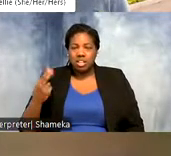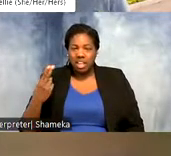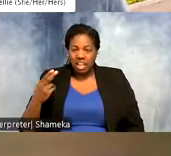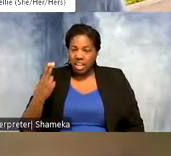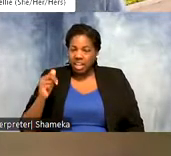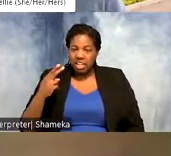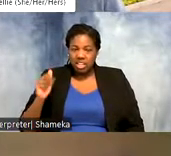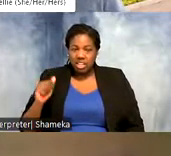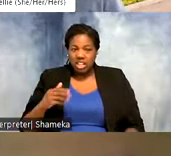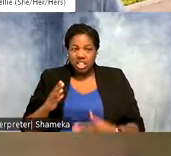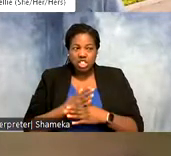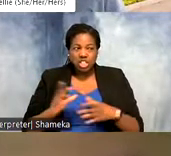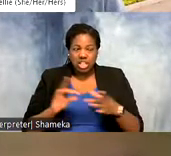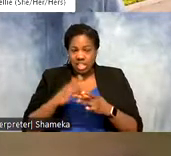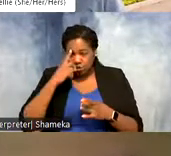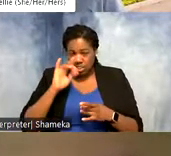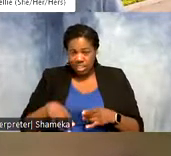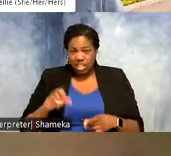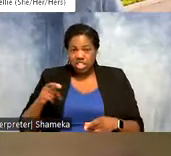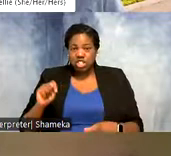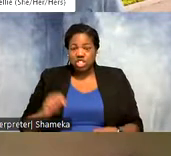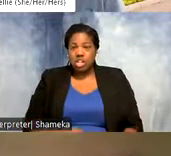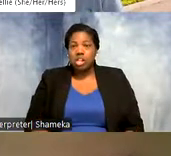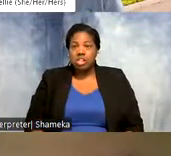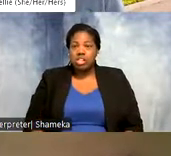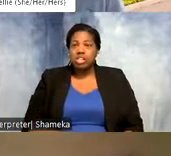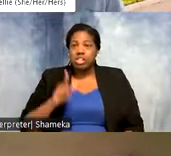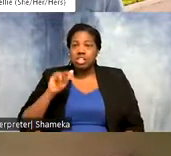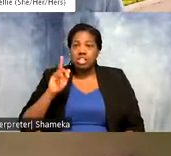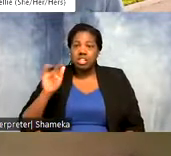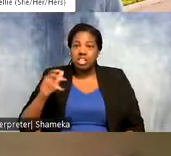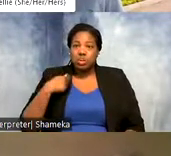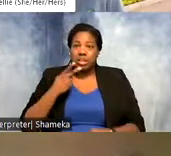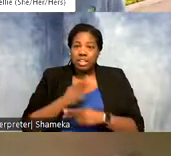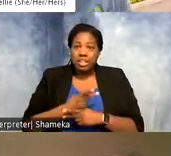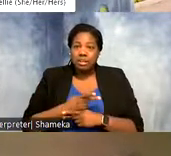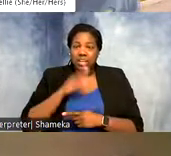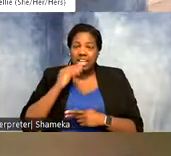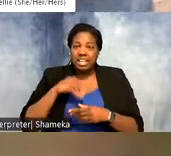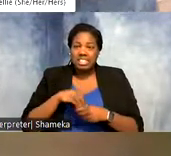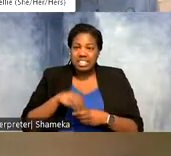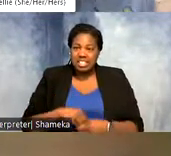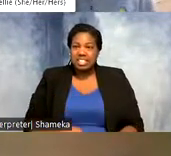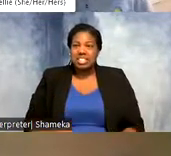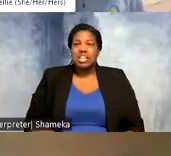in the chat. Lily's going to keep their cats indoors and Isabella said avoid using plastic,